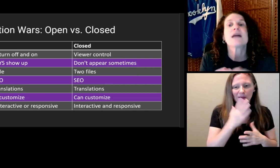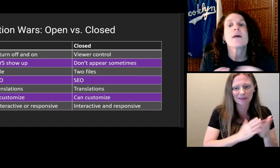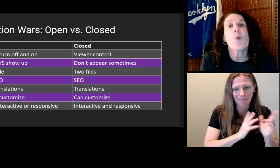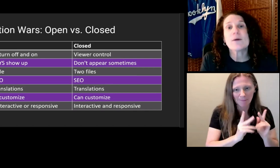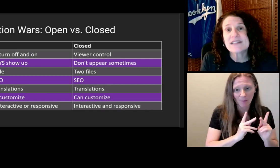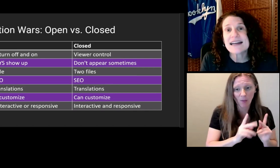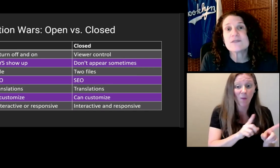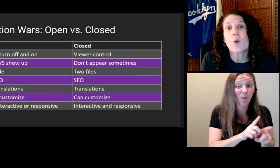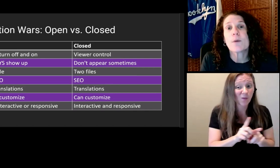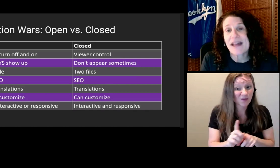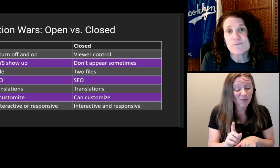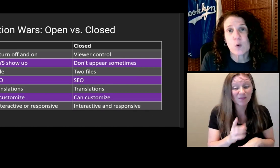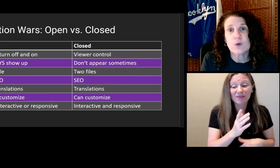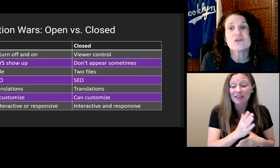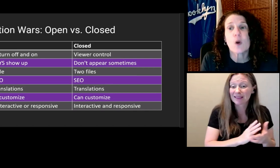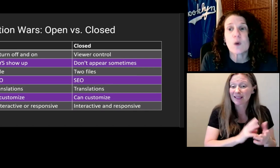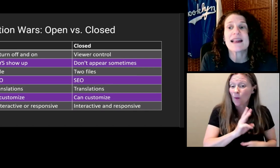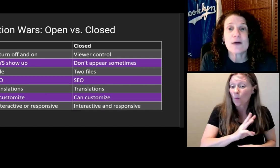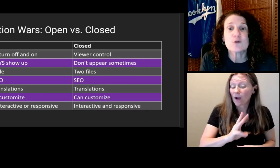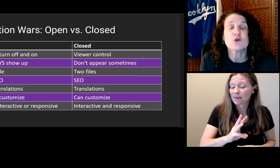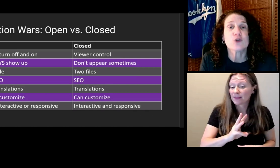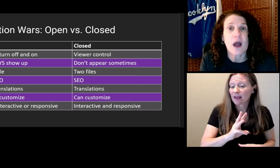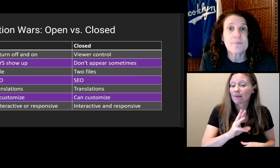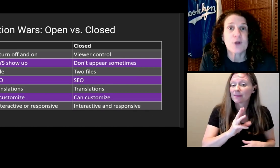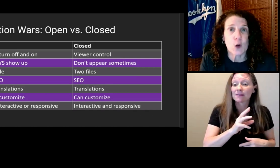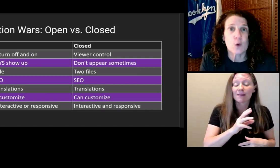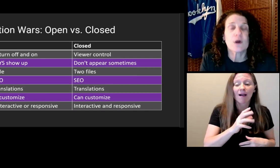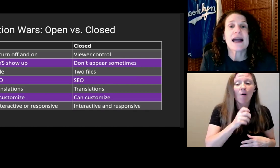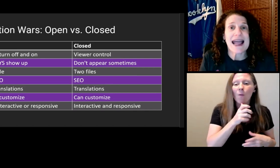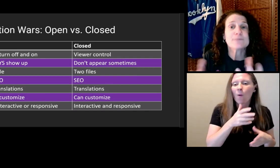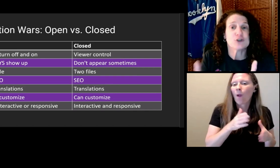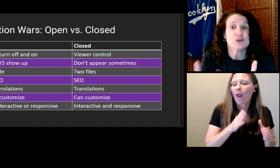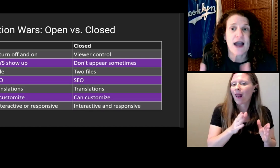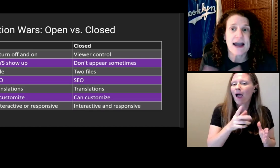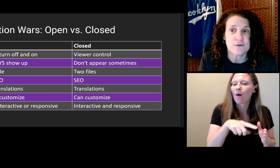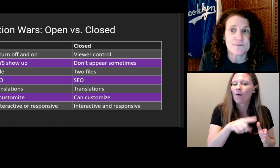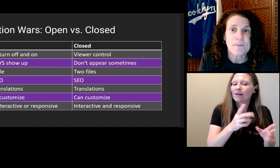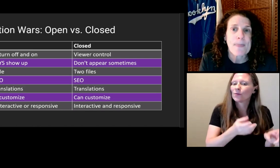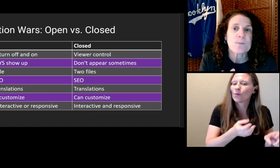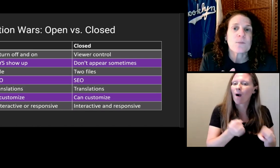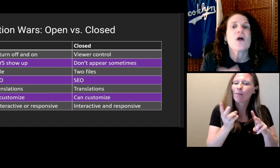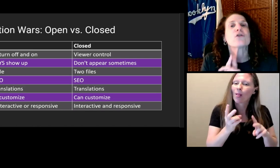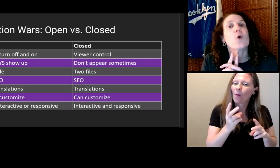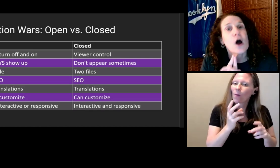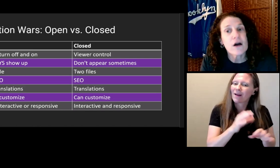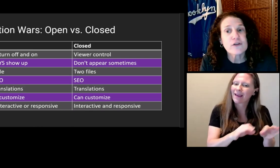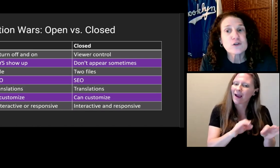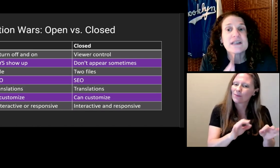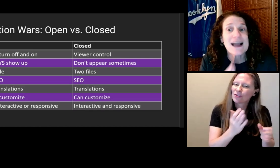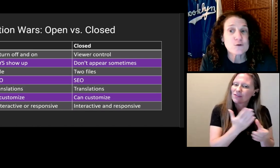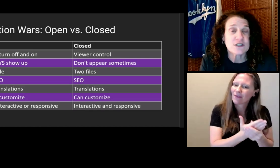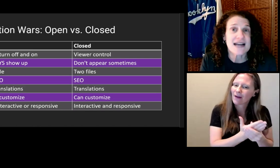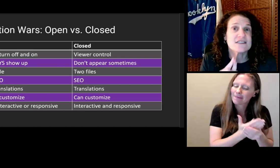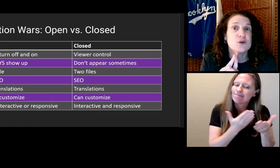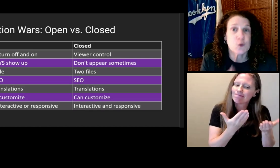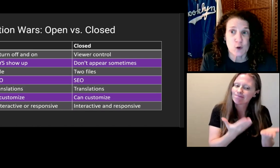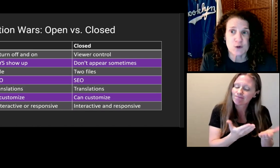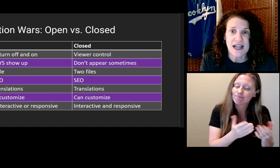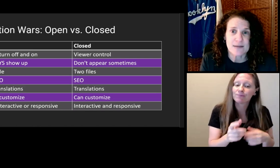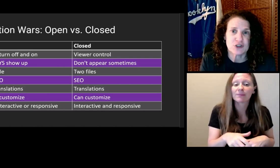Second, some websites or platforms don't allow you to upload a caption file.